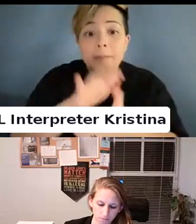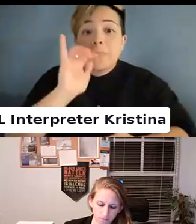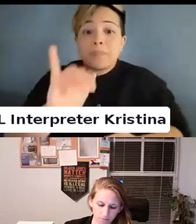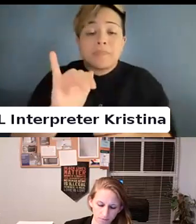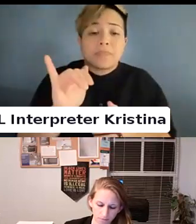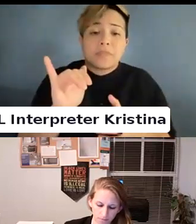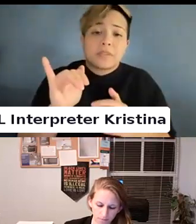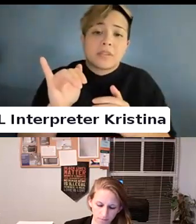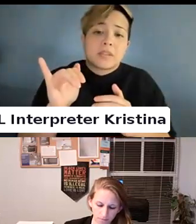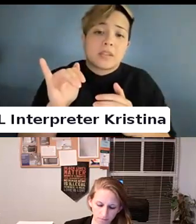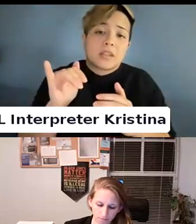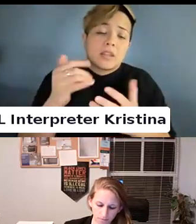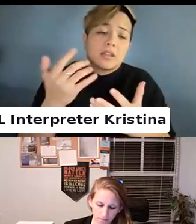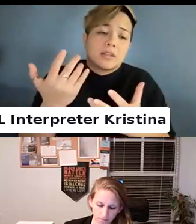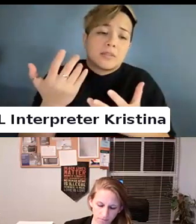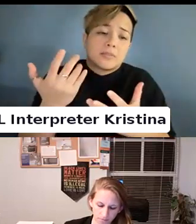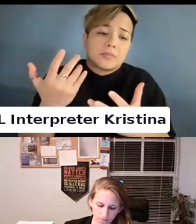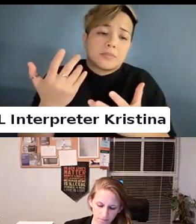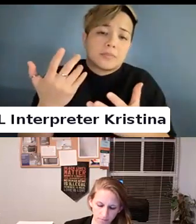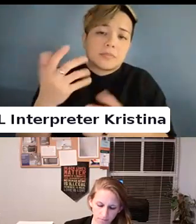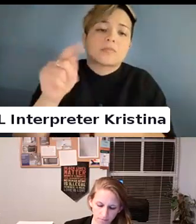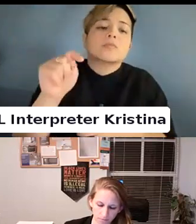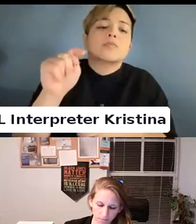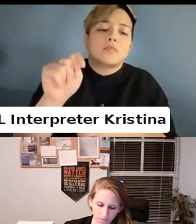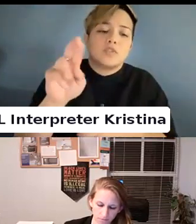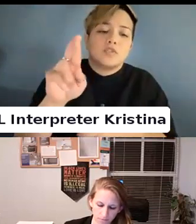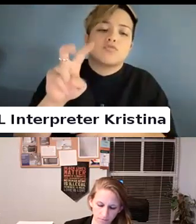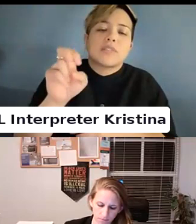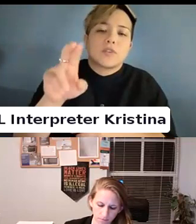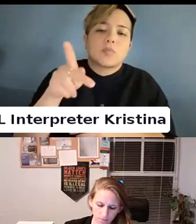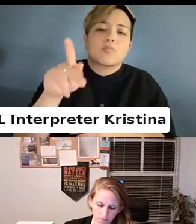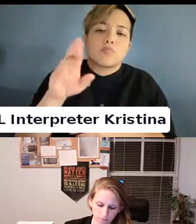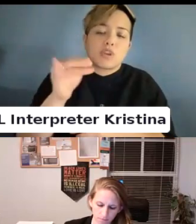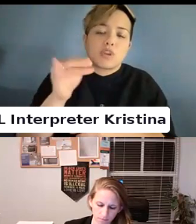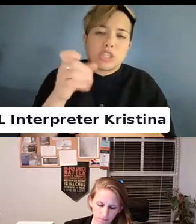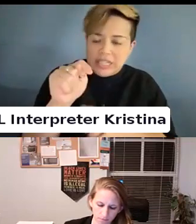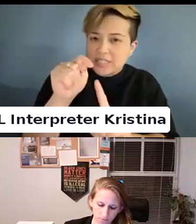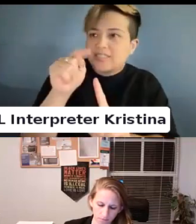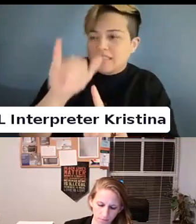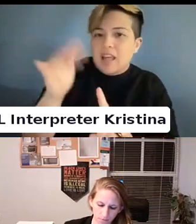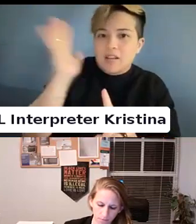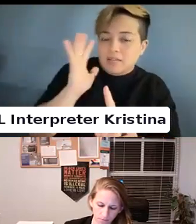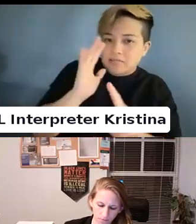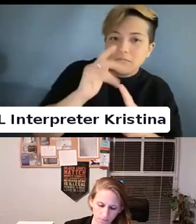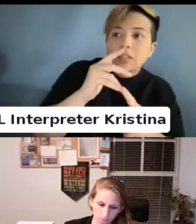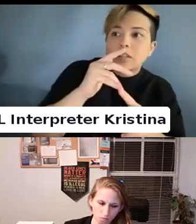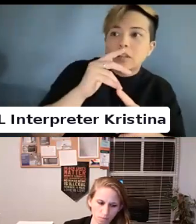and realize that policy some of my prayers are called save us.